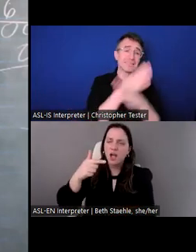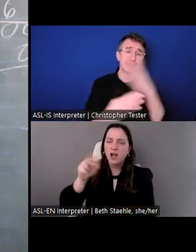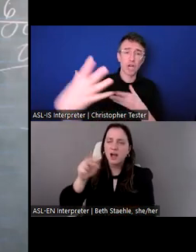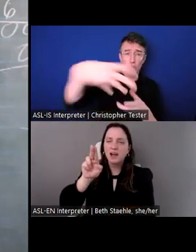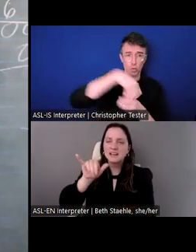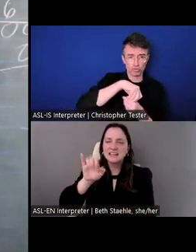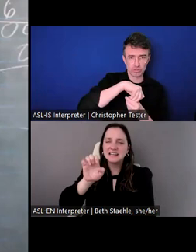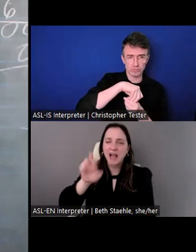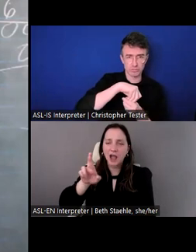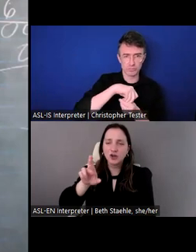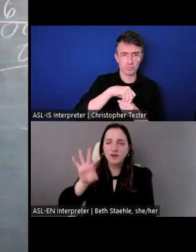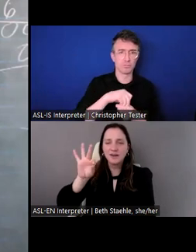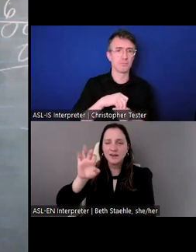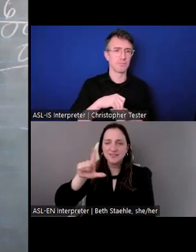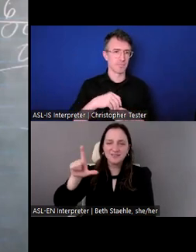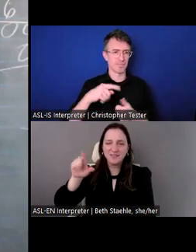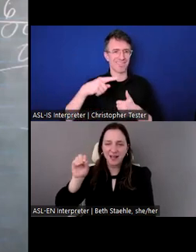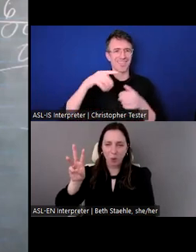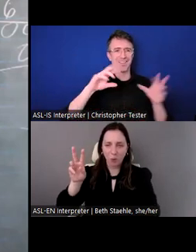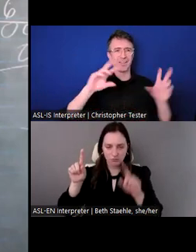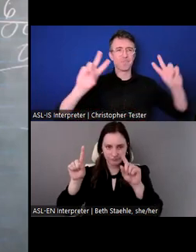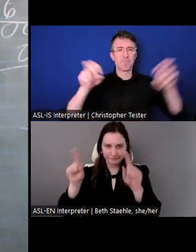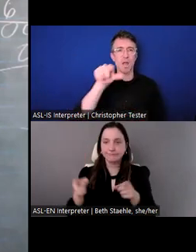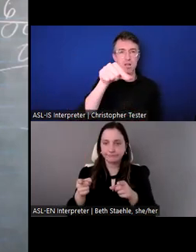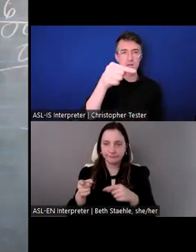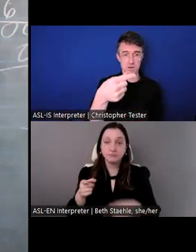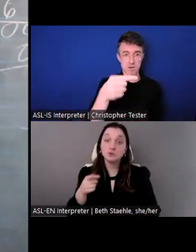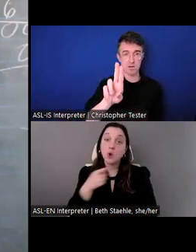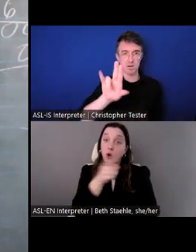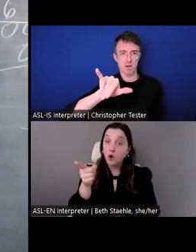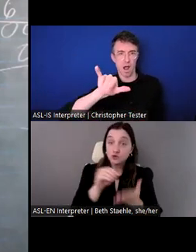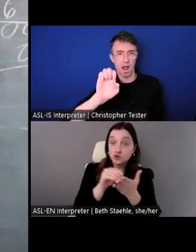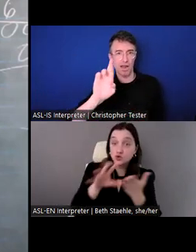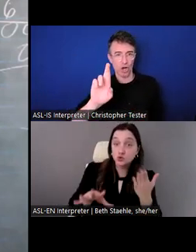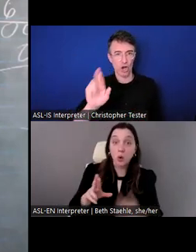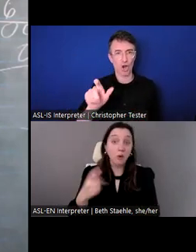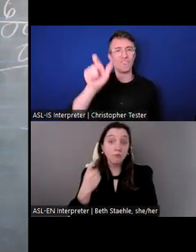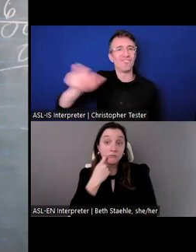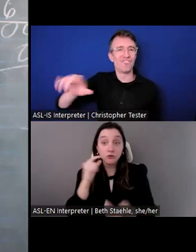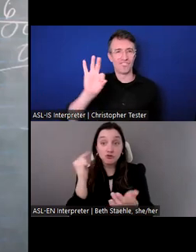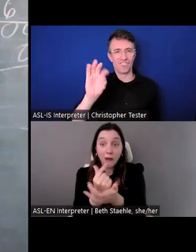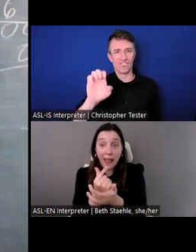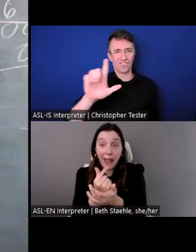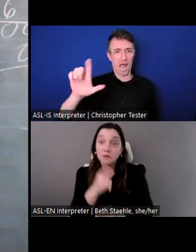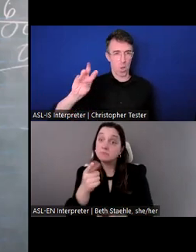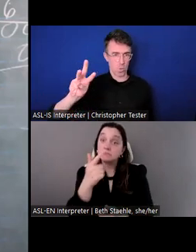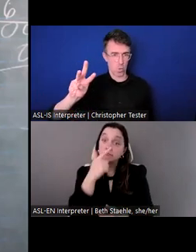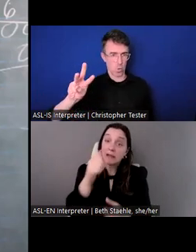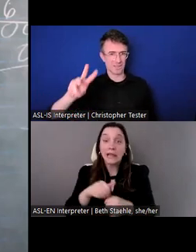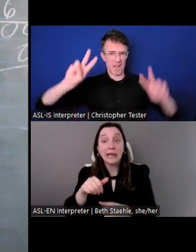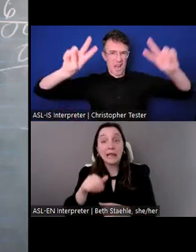If you're interested in disability inclusion work, please connect with me.